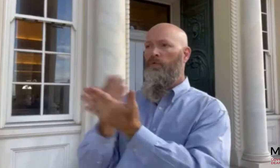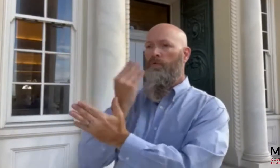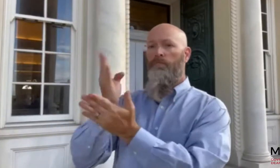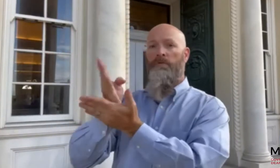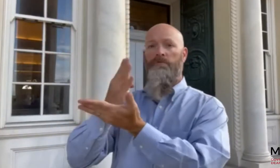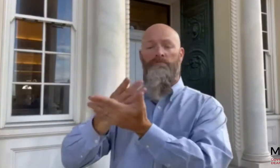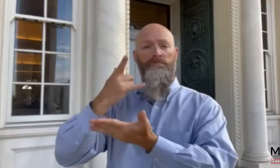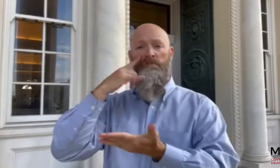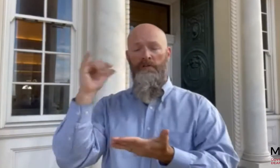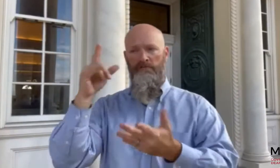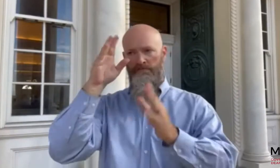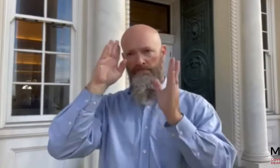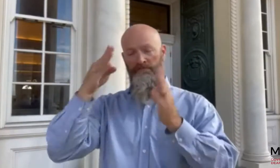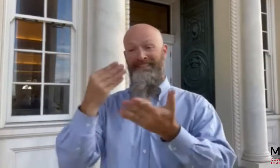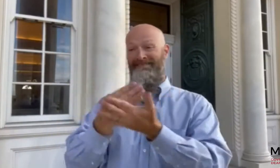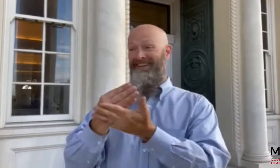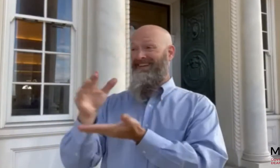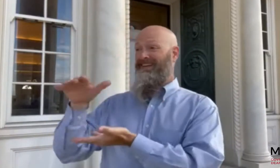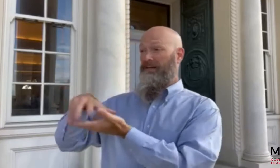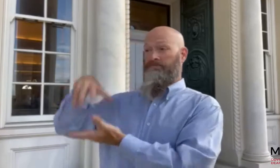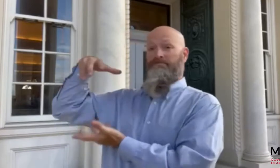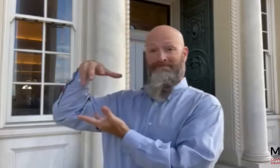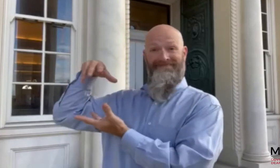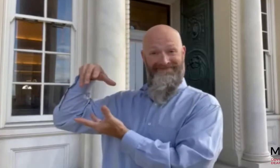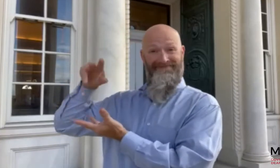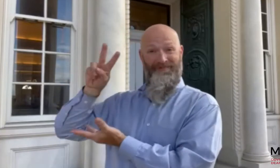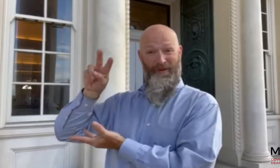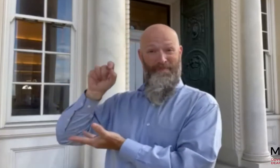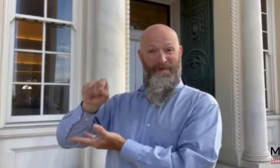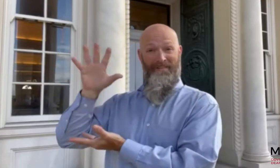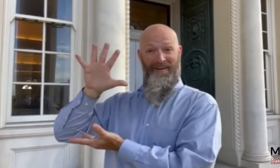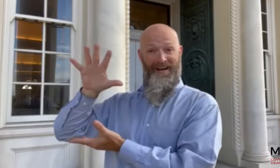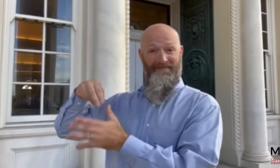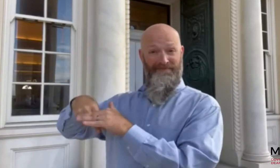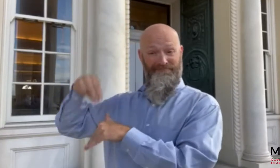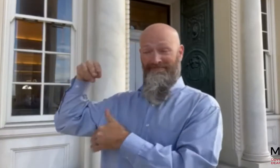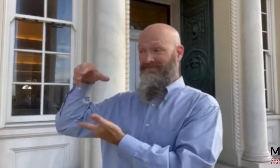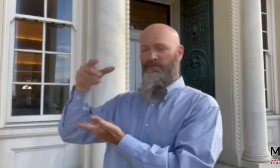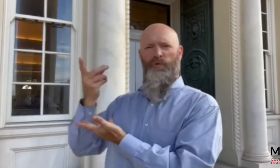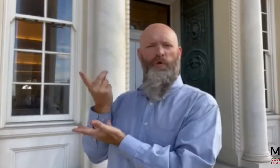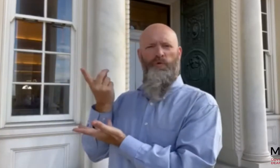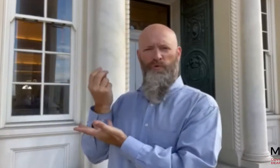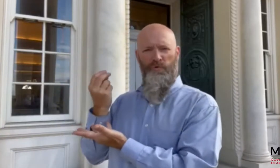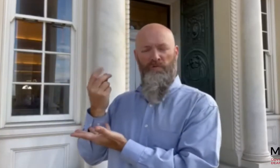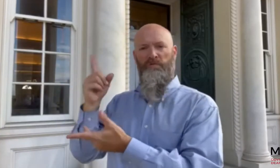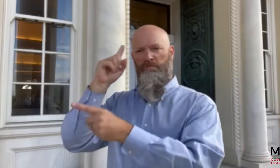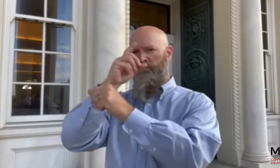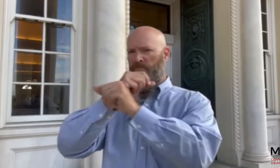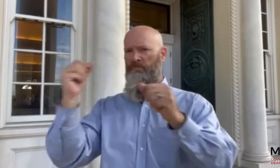to the state legislature on his plans for the $2.5 billion surplus